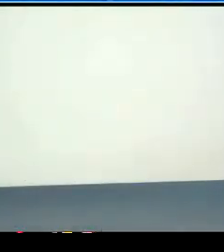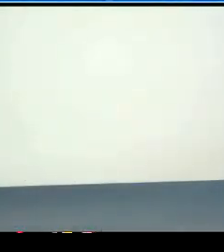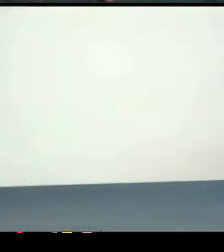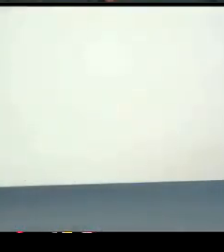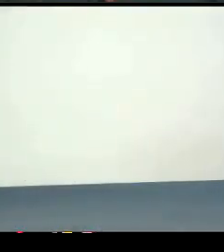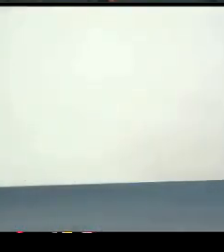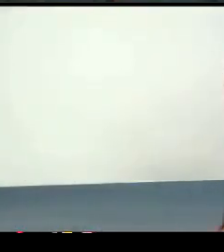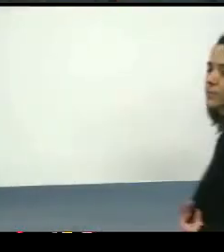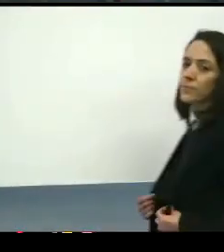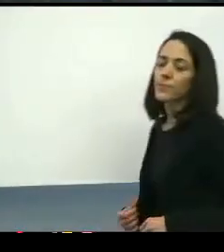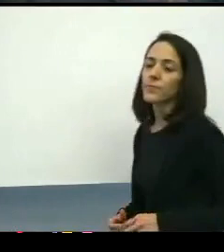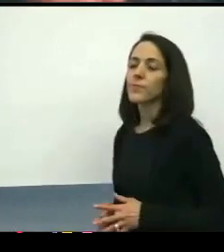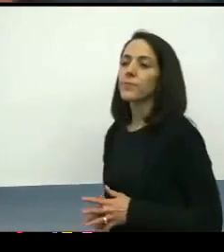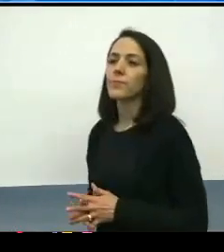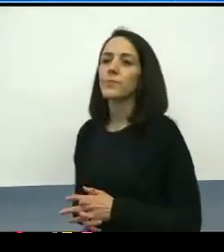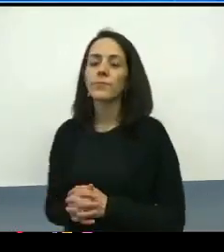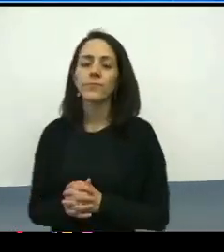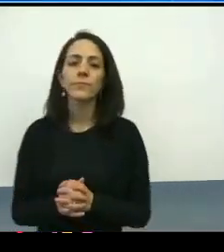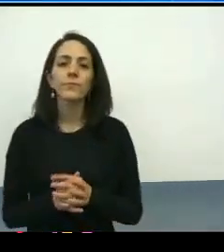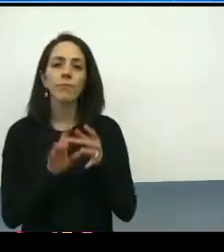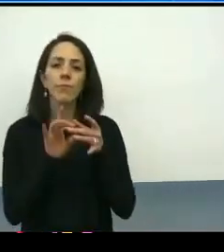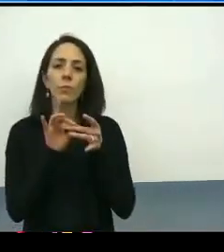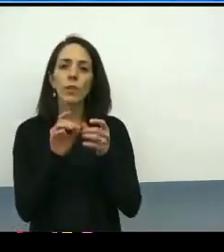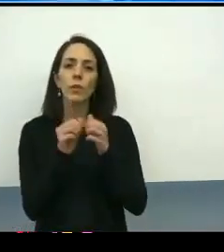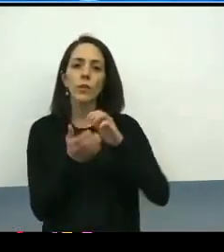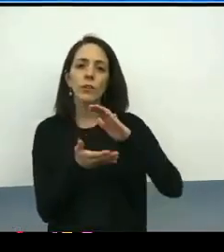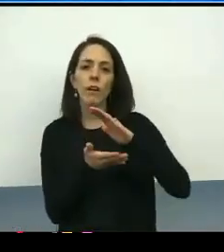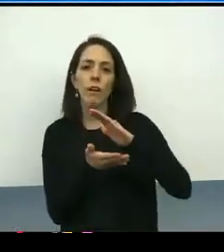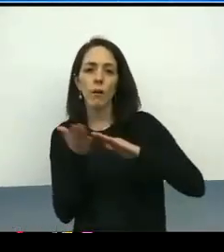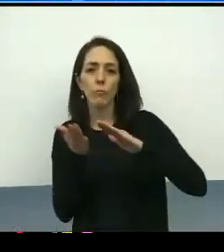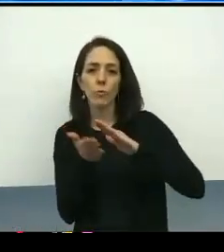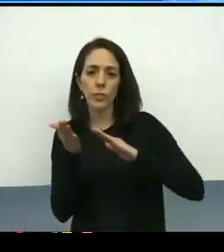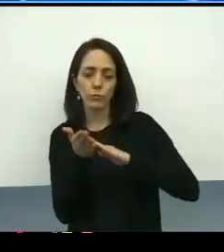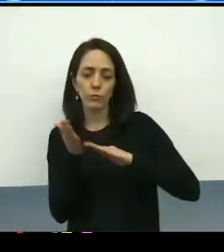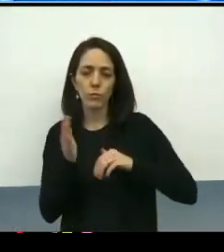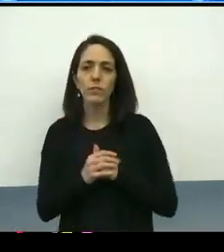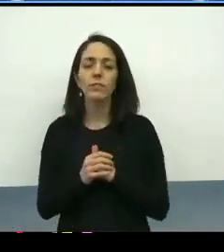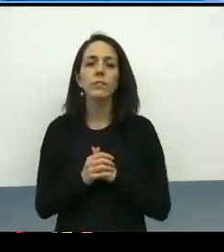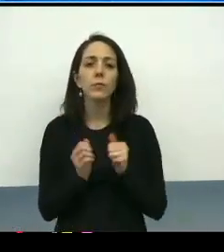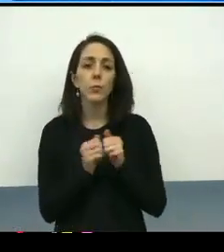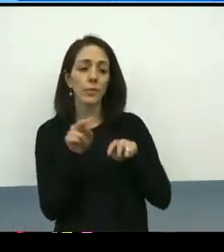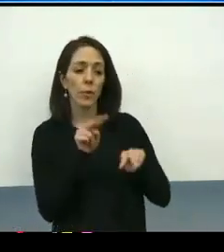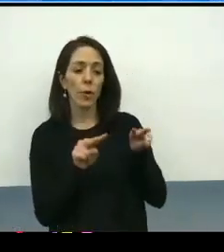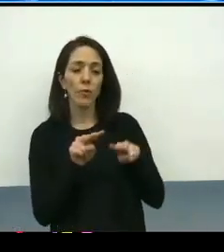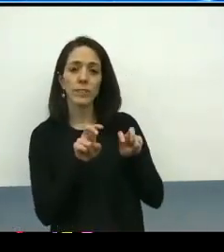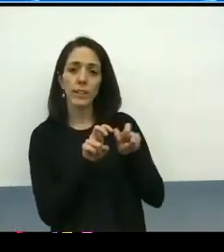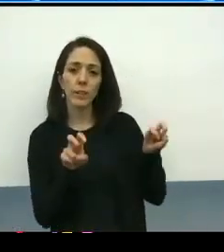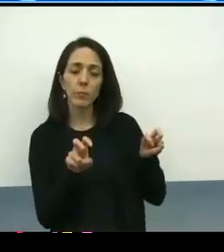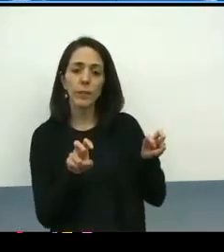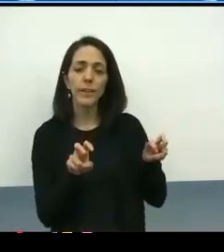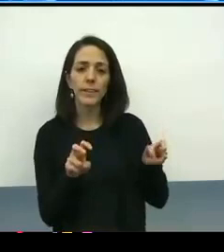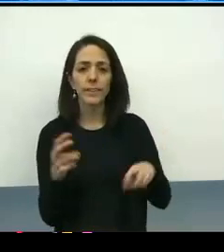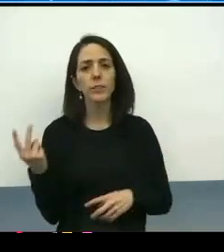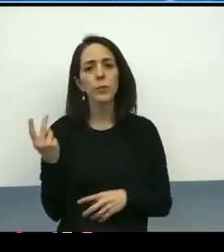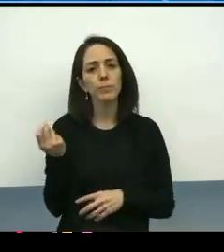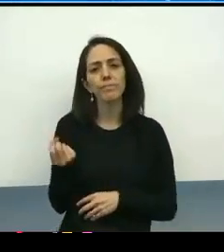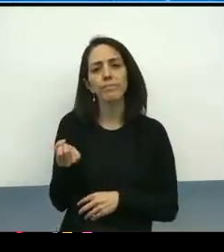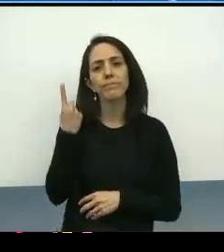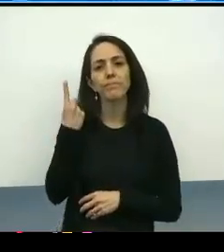So in terms of operationalizing through the oversight committee, it's not lost on Mr. Alexander or myself,